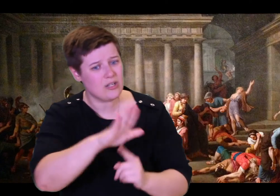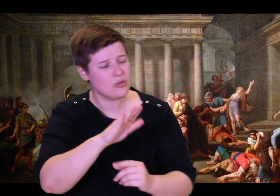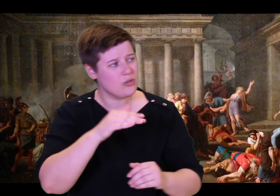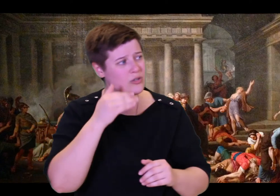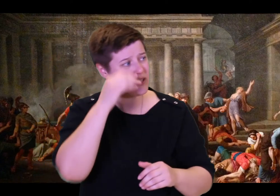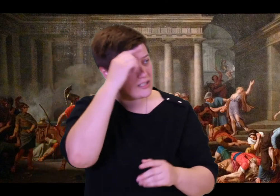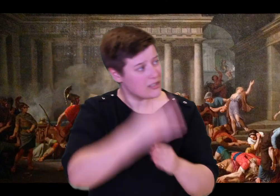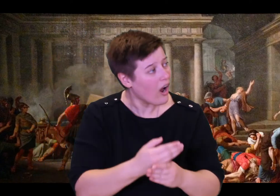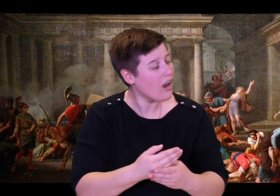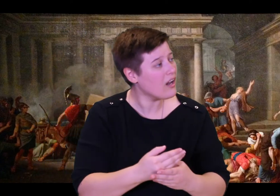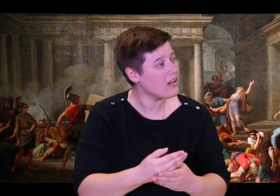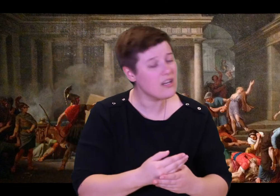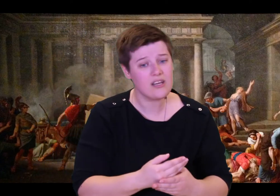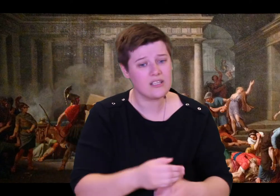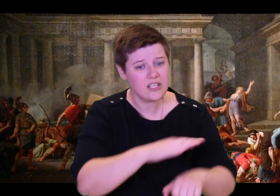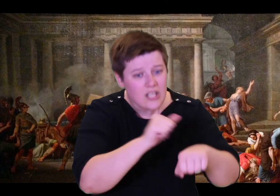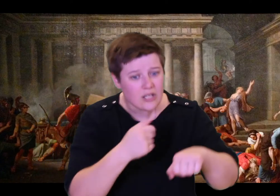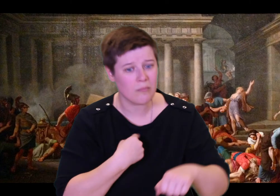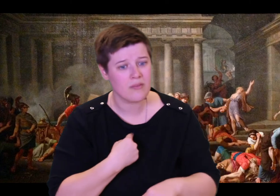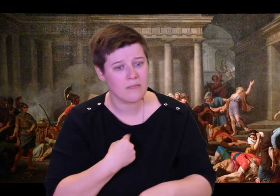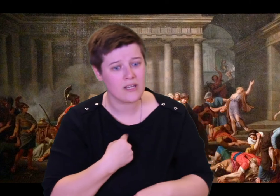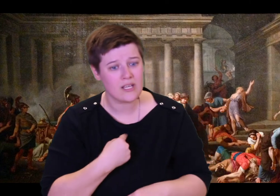crowded in there?"